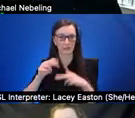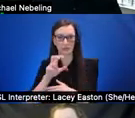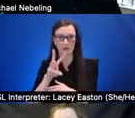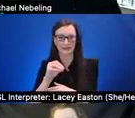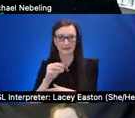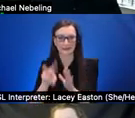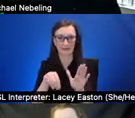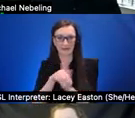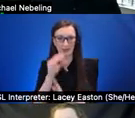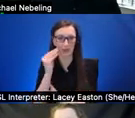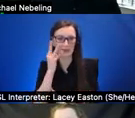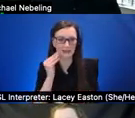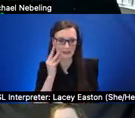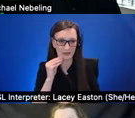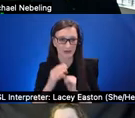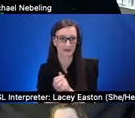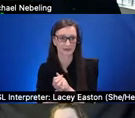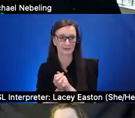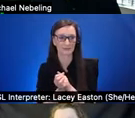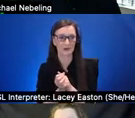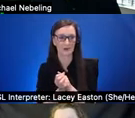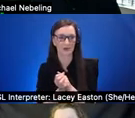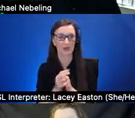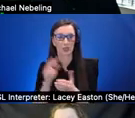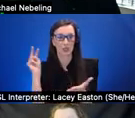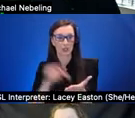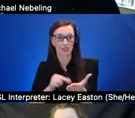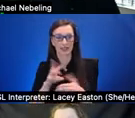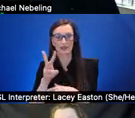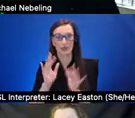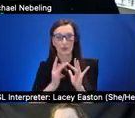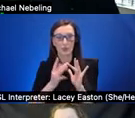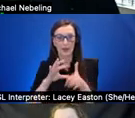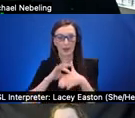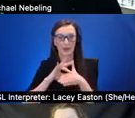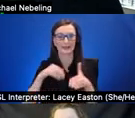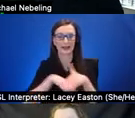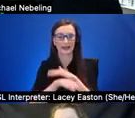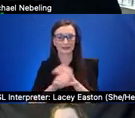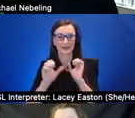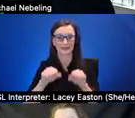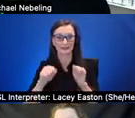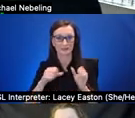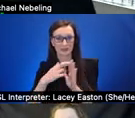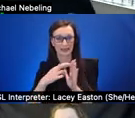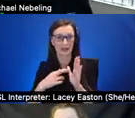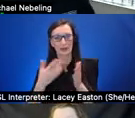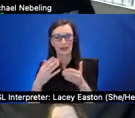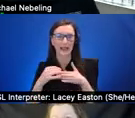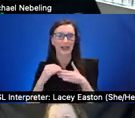the cag the web content accessibility guidelines and we really want uh cohesion not only within